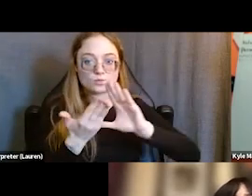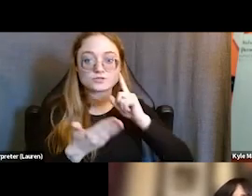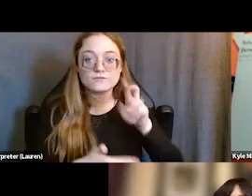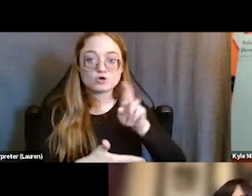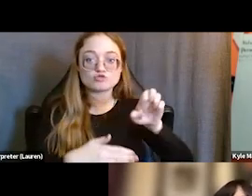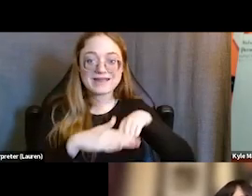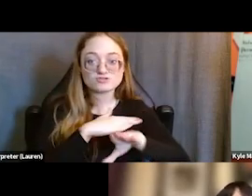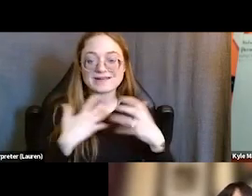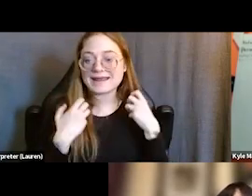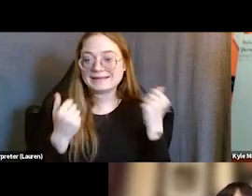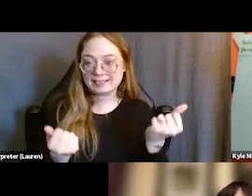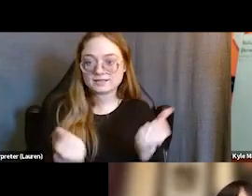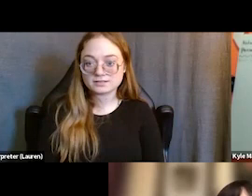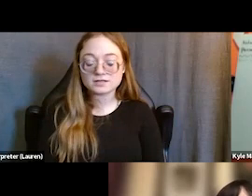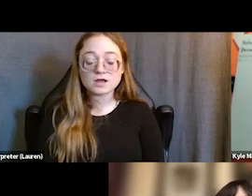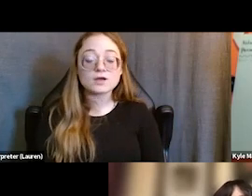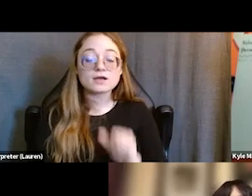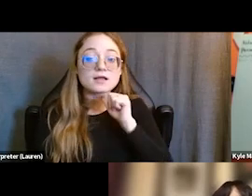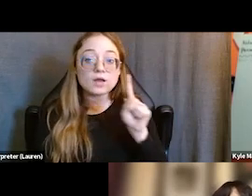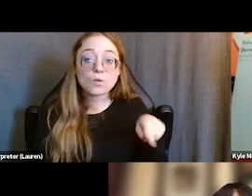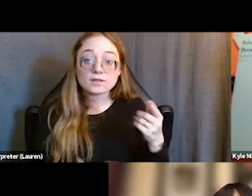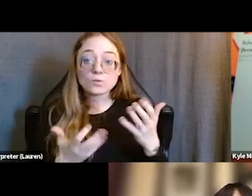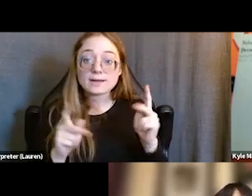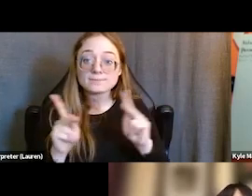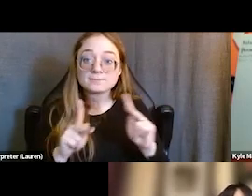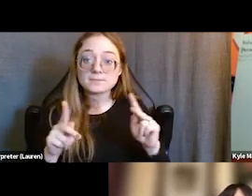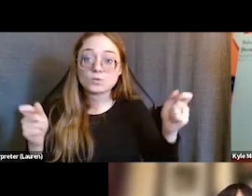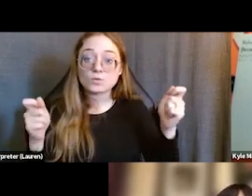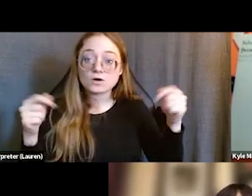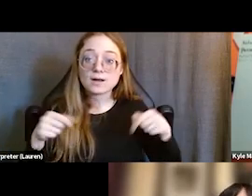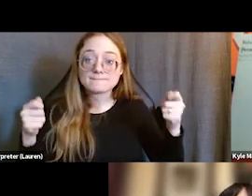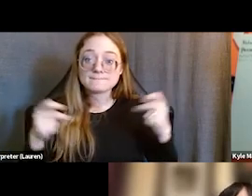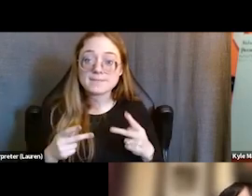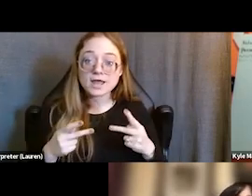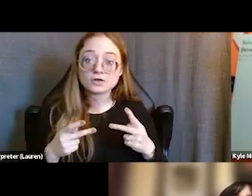We not only want our returning citizens to survive, but rather to thrive in life.